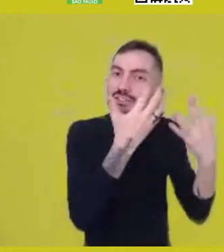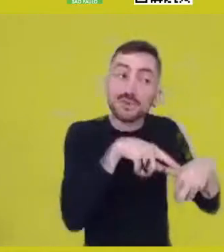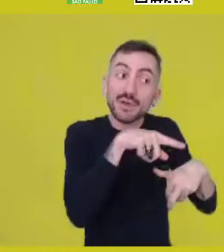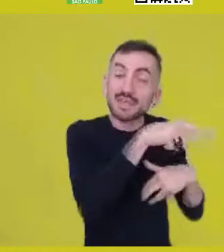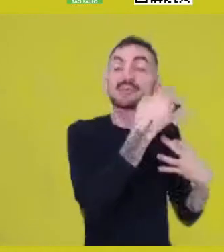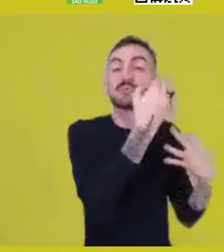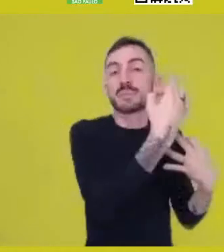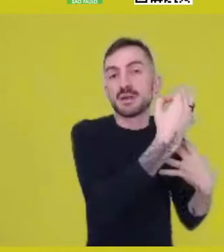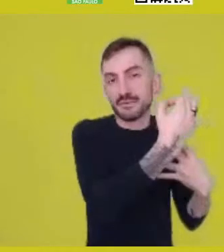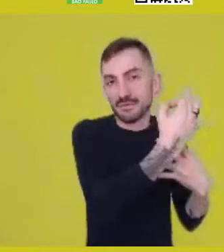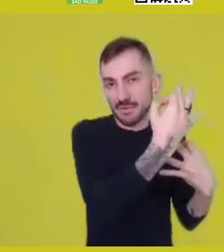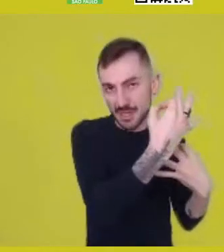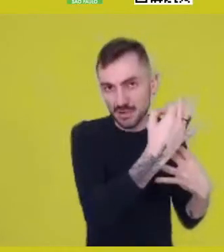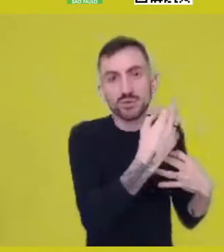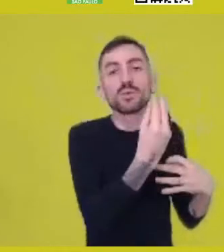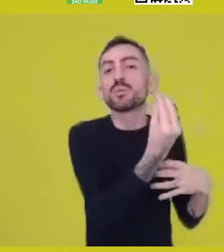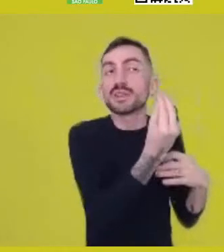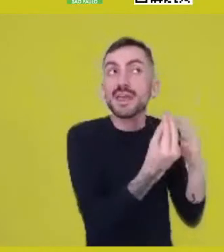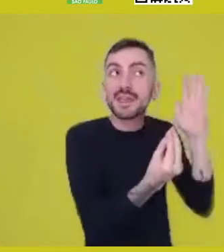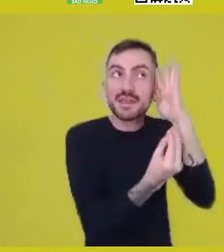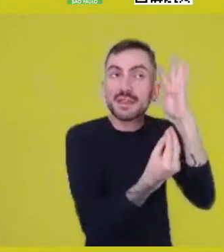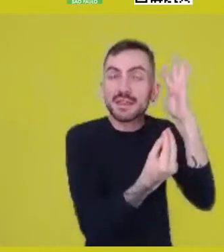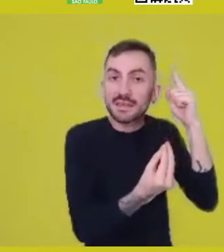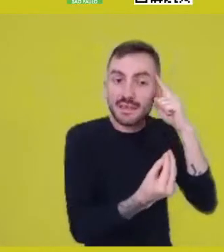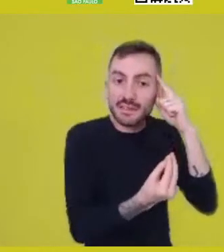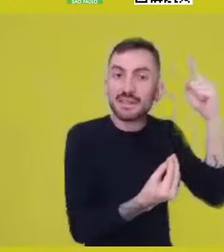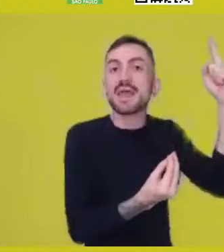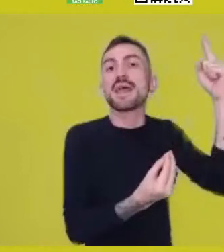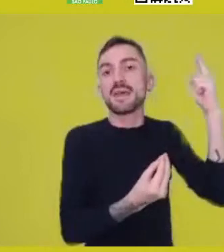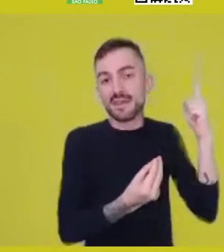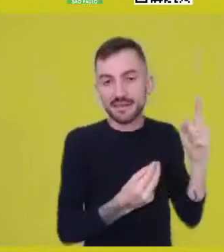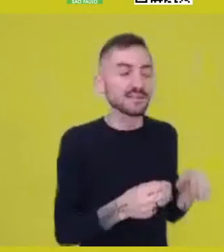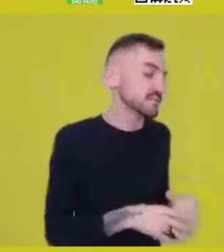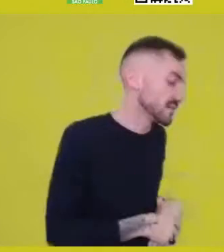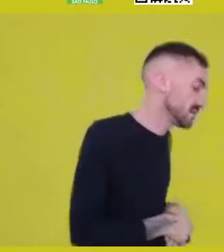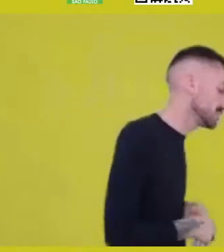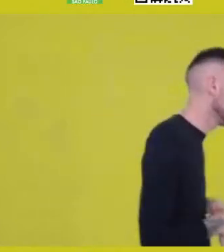the world of ideas, of the είδος, aspect, right?